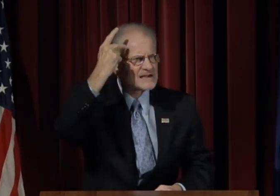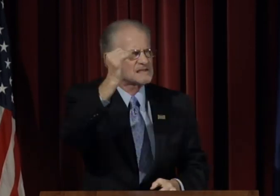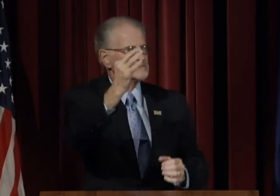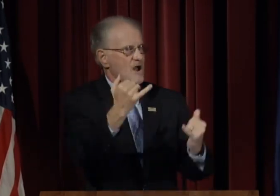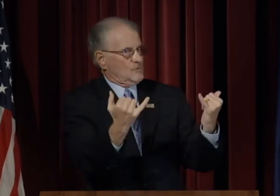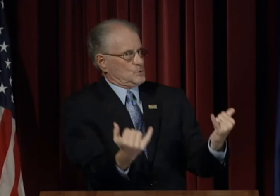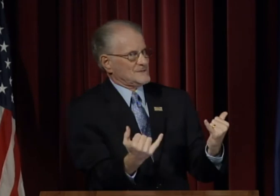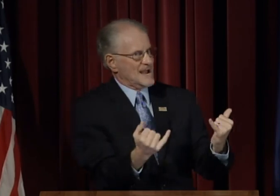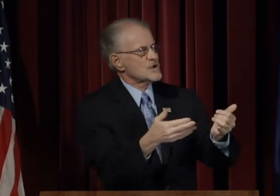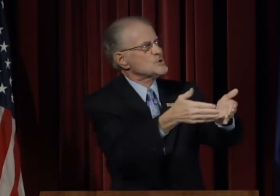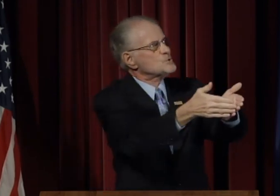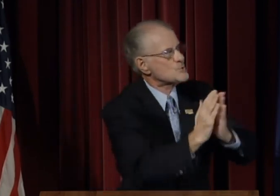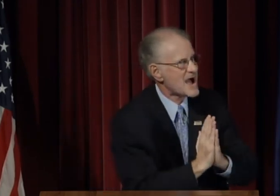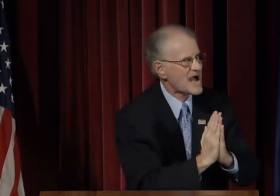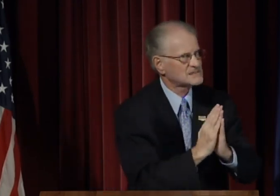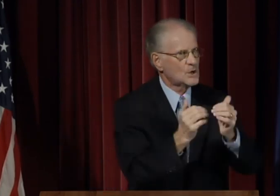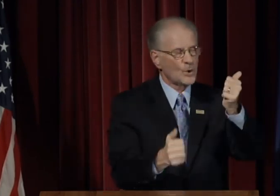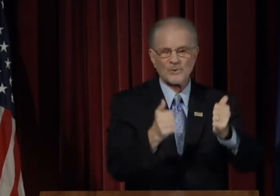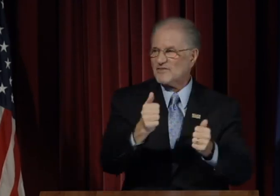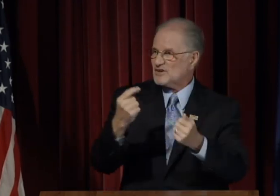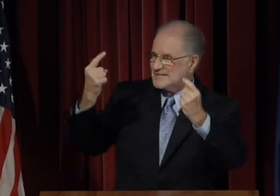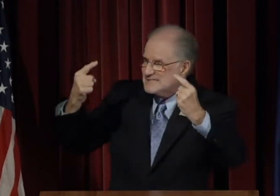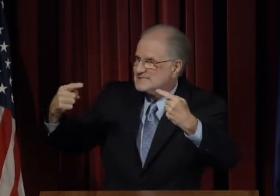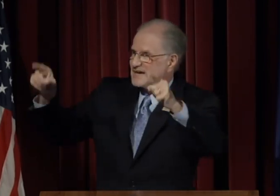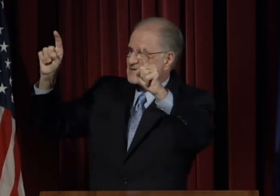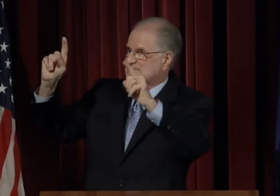It is de rigueur in the politics of today to ask